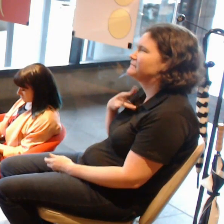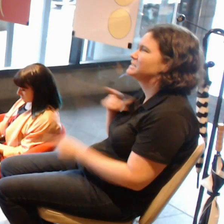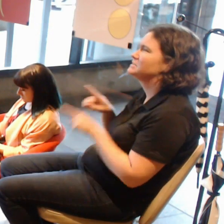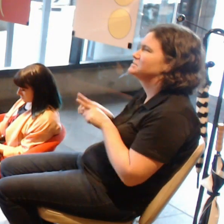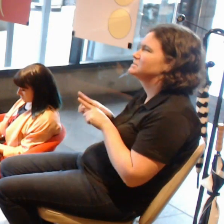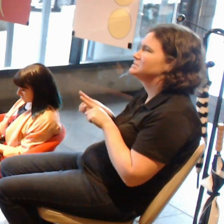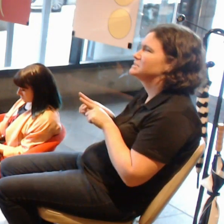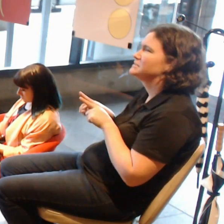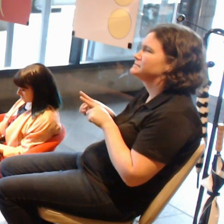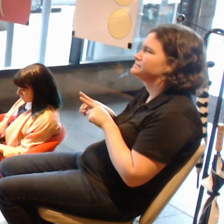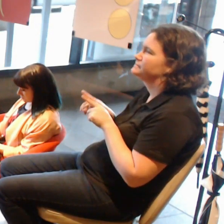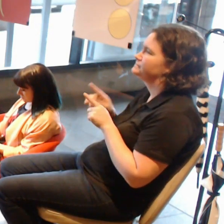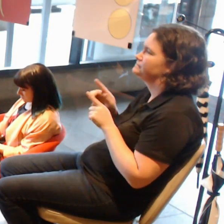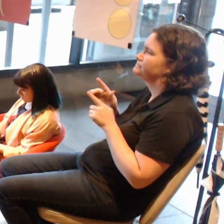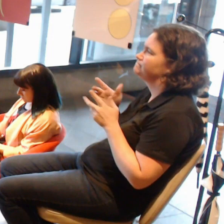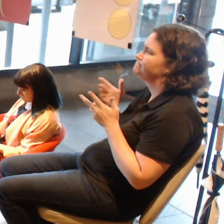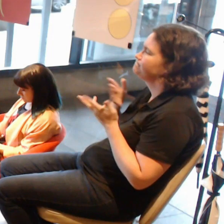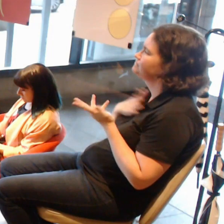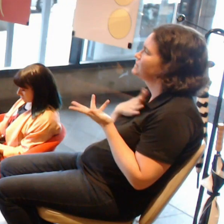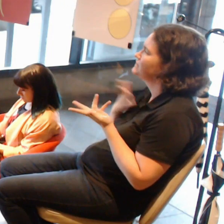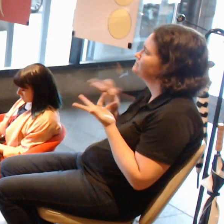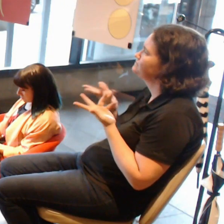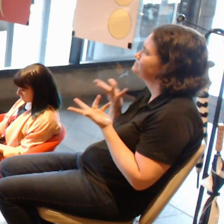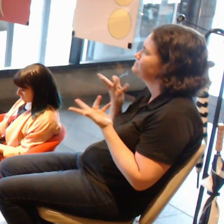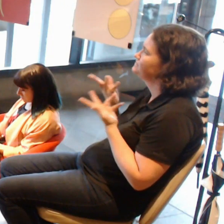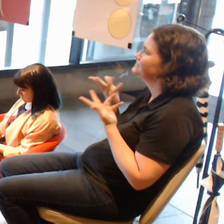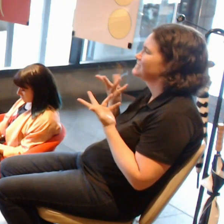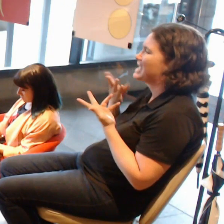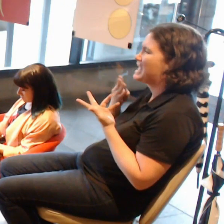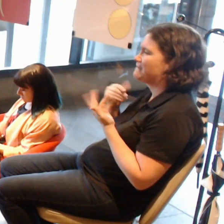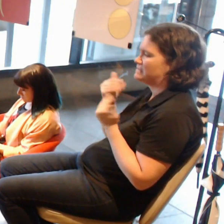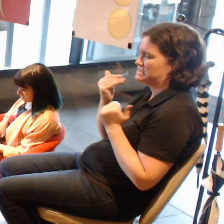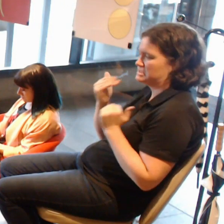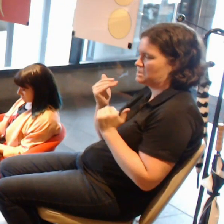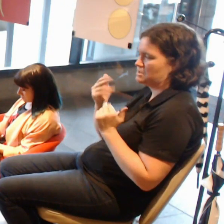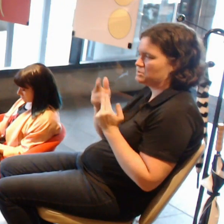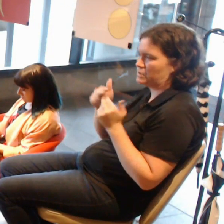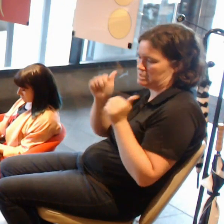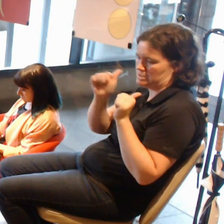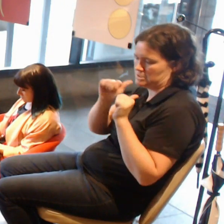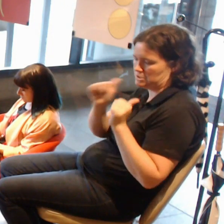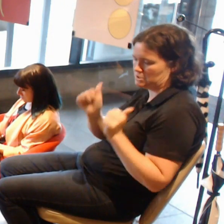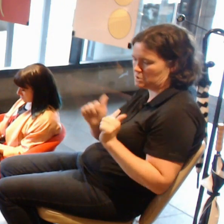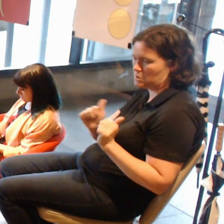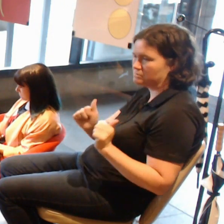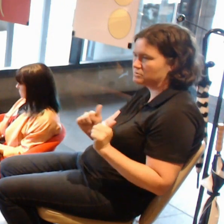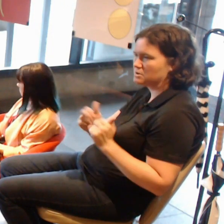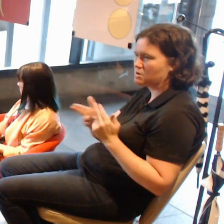There are certain constraints in digital work